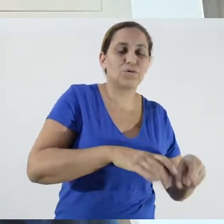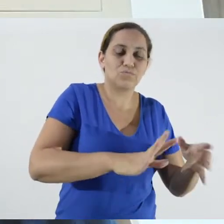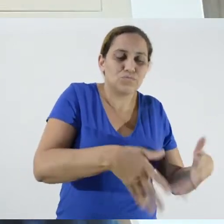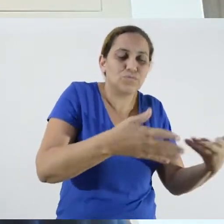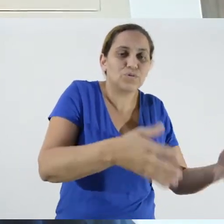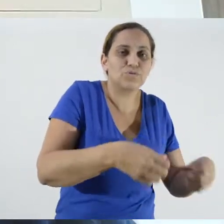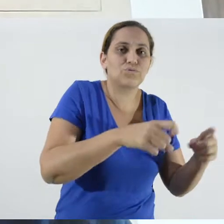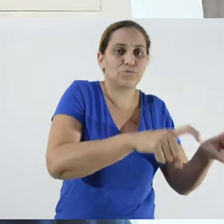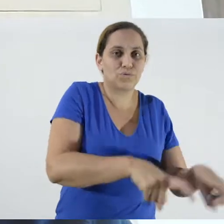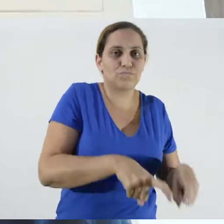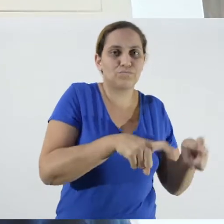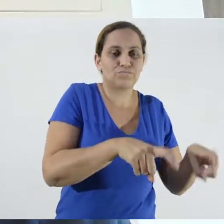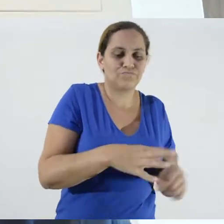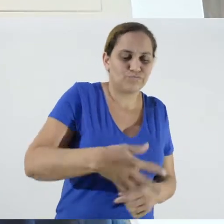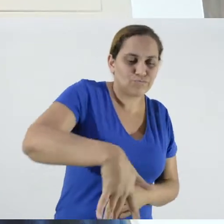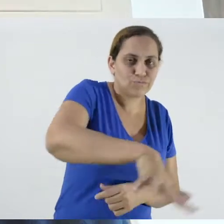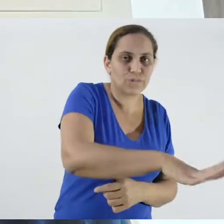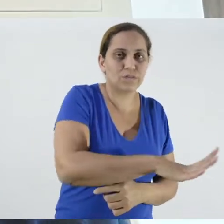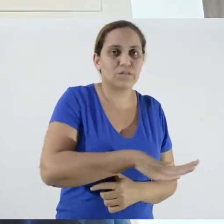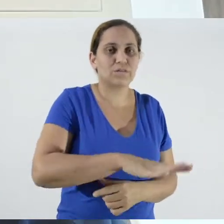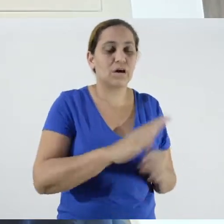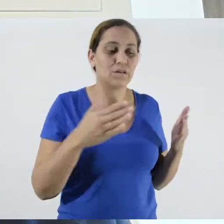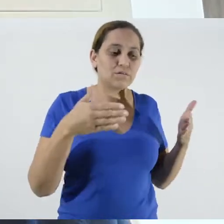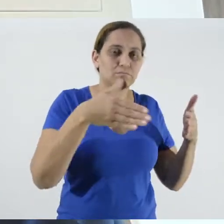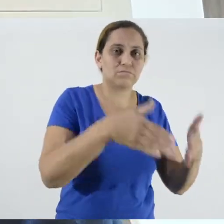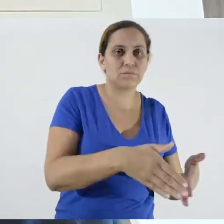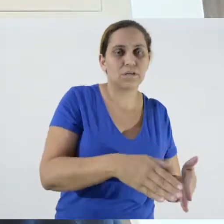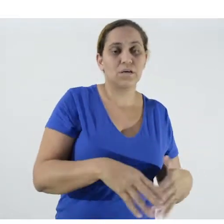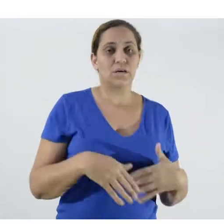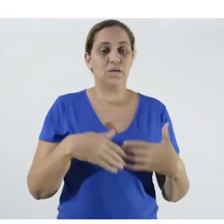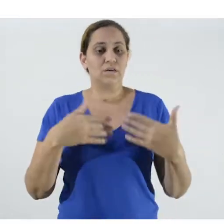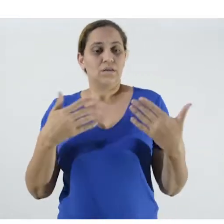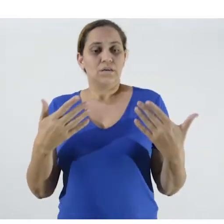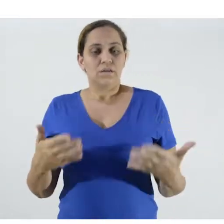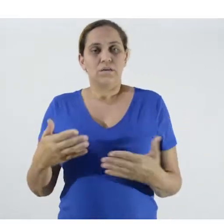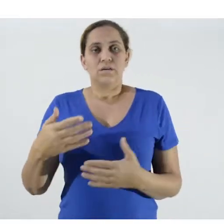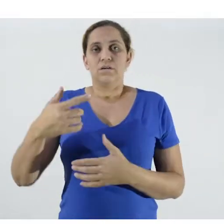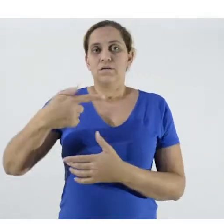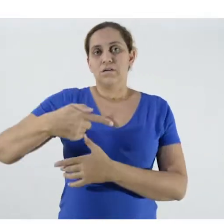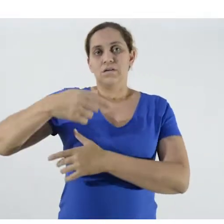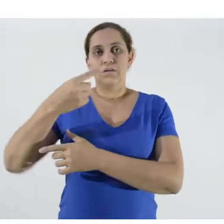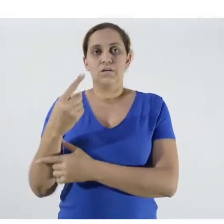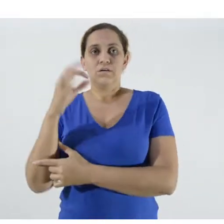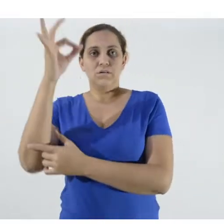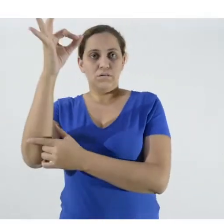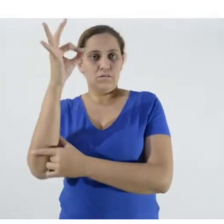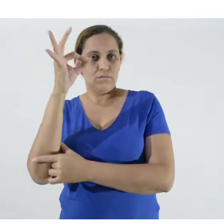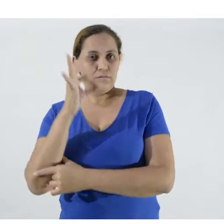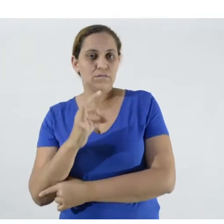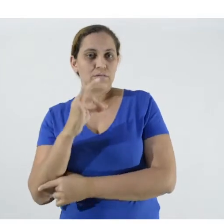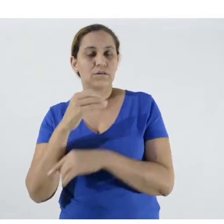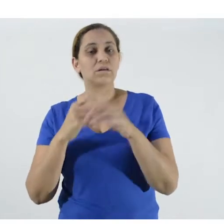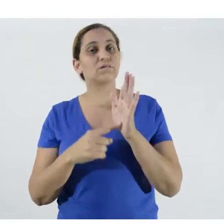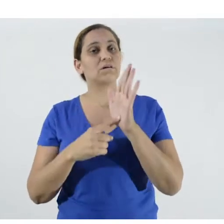in rural territories. Research shows that 71% demonstrated knowing